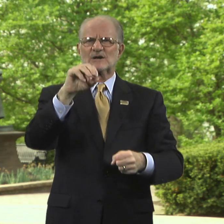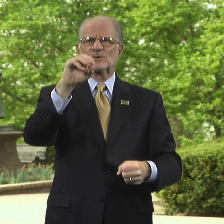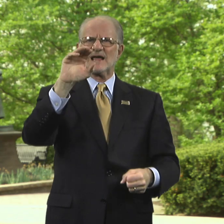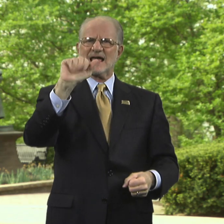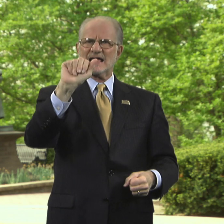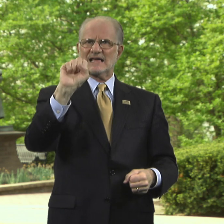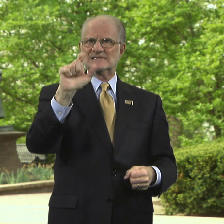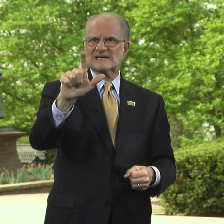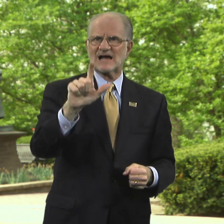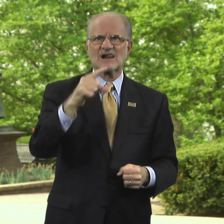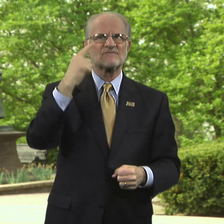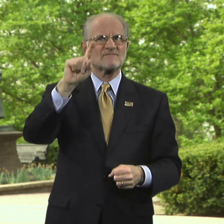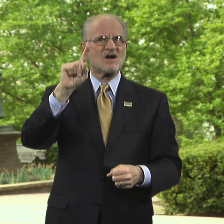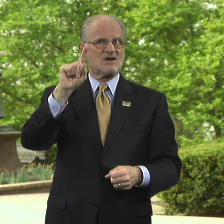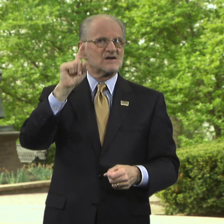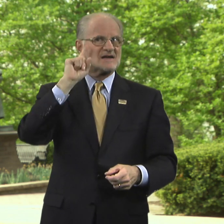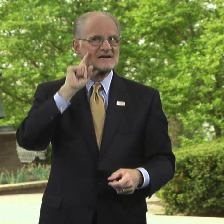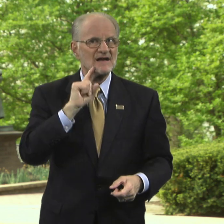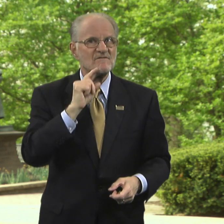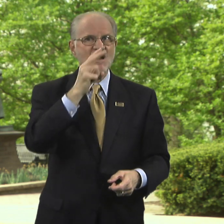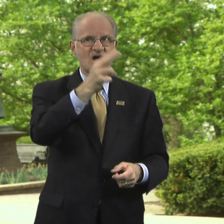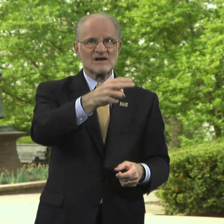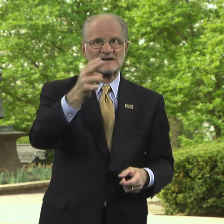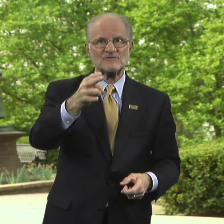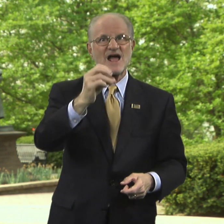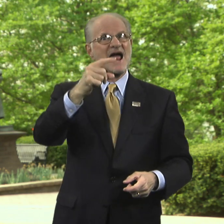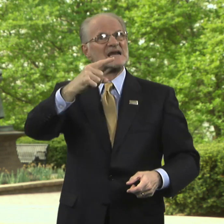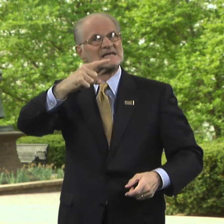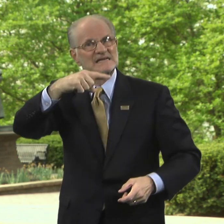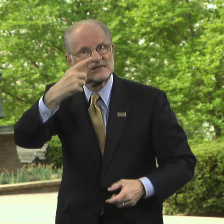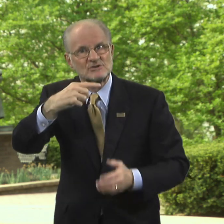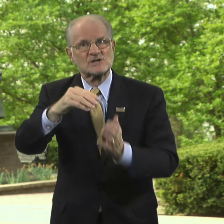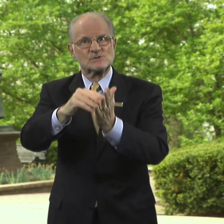for deaf, hard of hearing, and hearing students